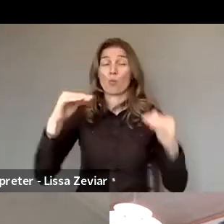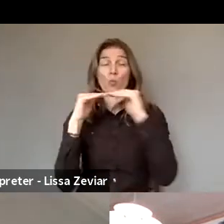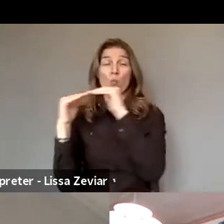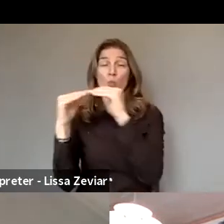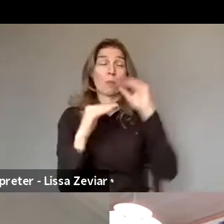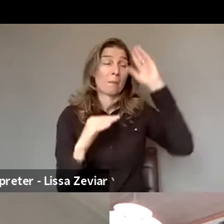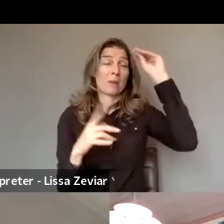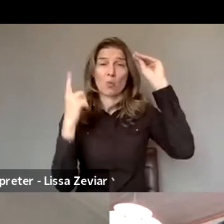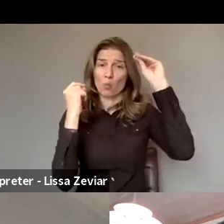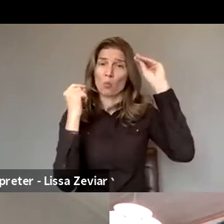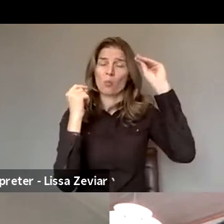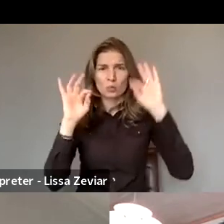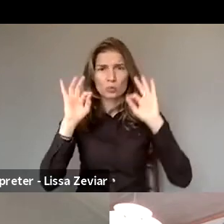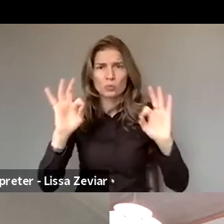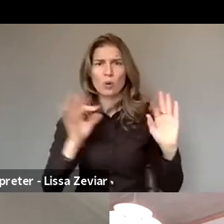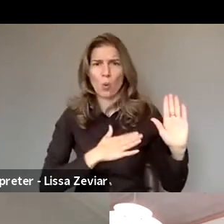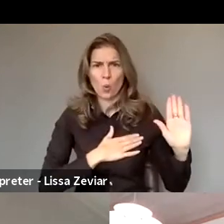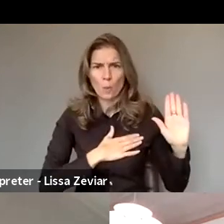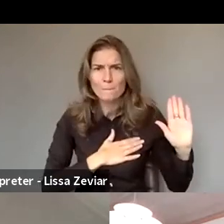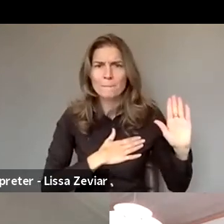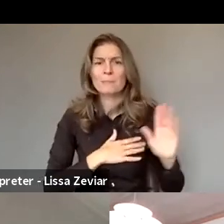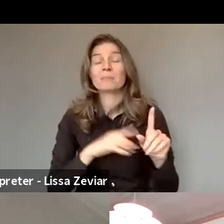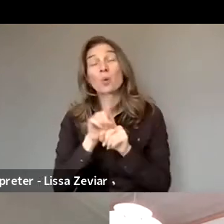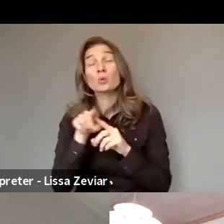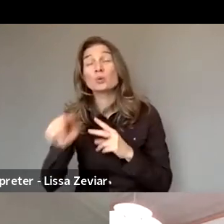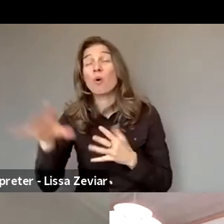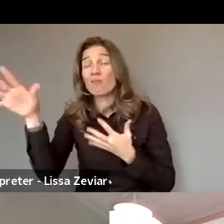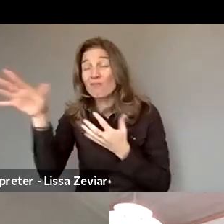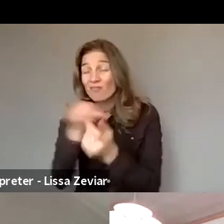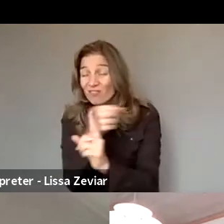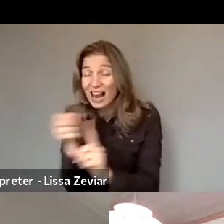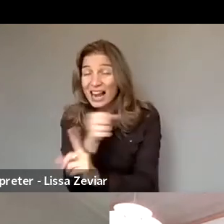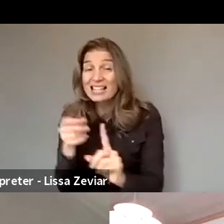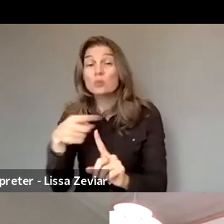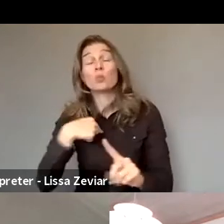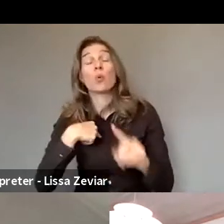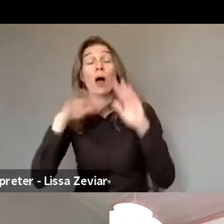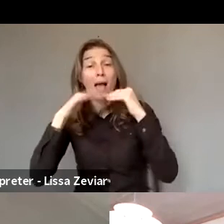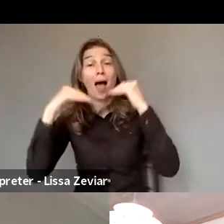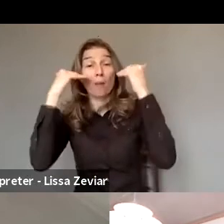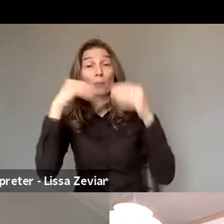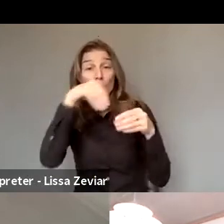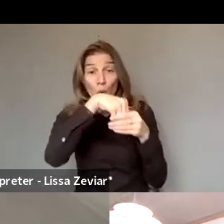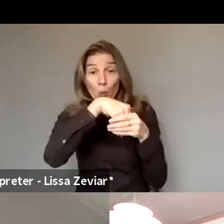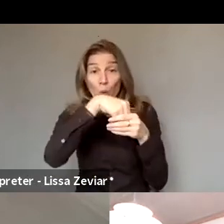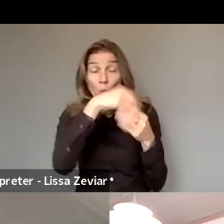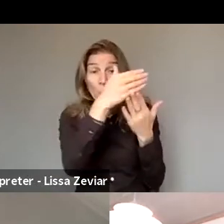with strong commitments against violence of women and girls. We are pleased with the content of the strategy